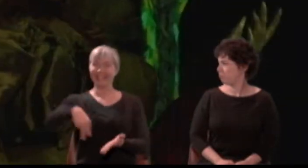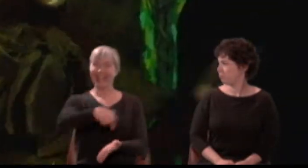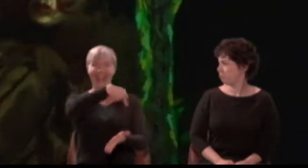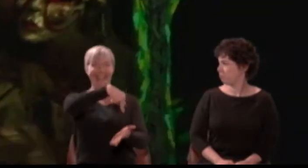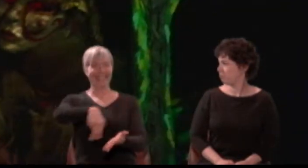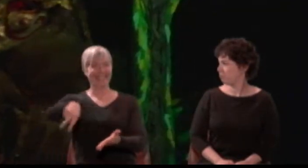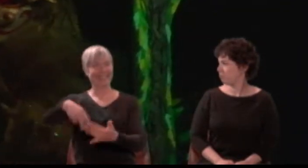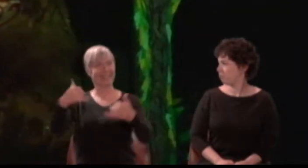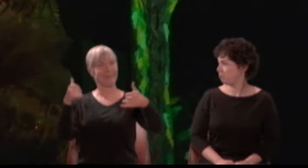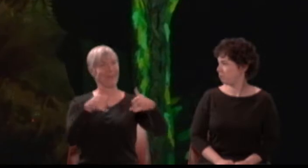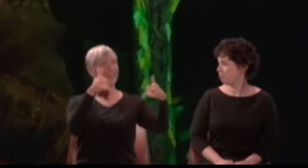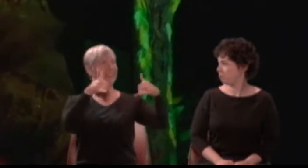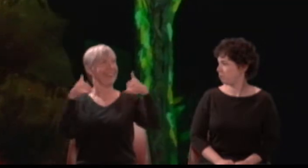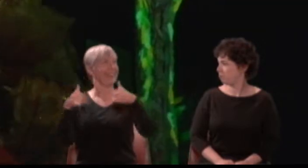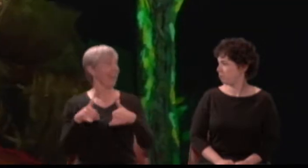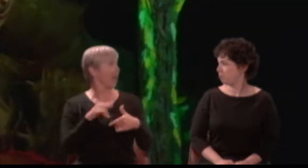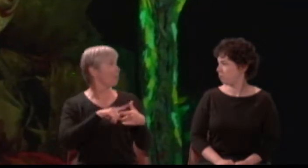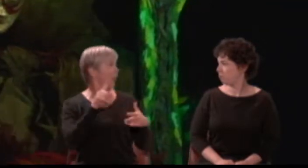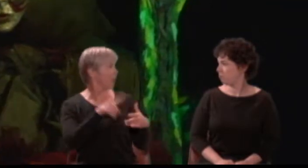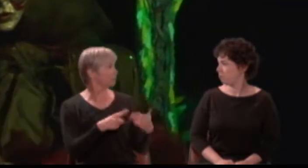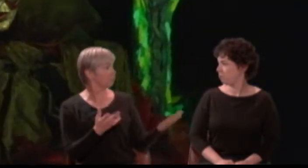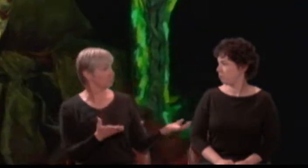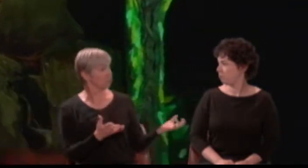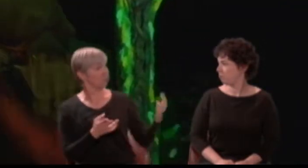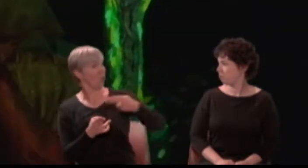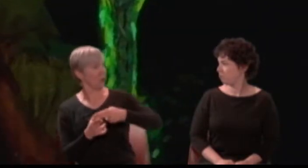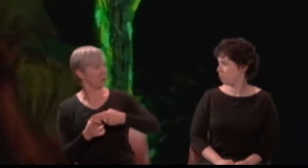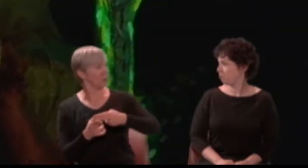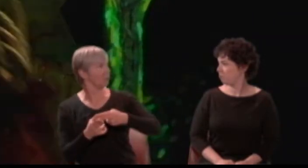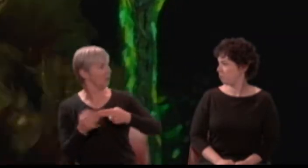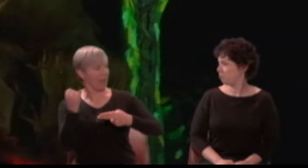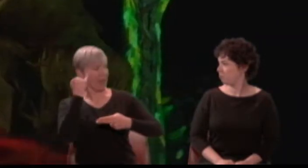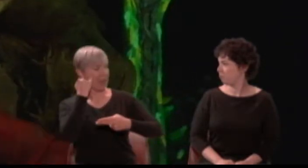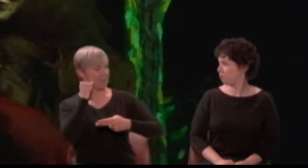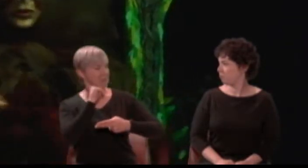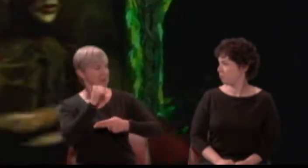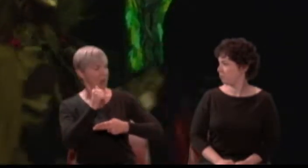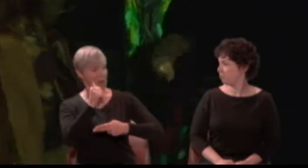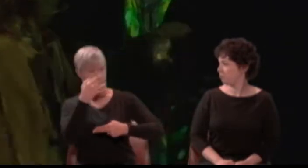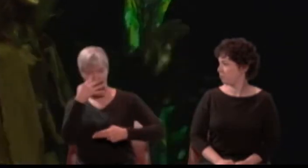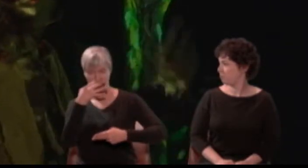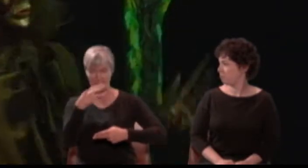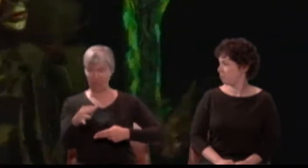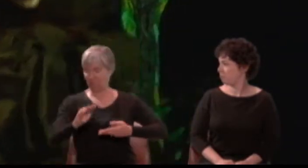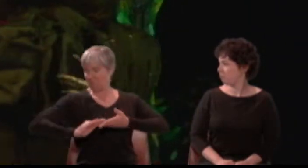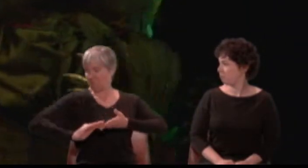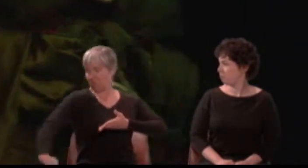go with us; if not, shun me and I will spare your haunts.